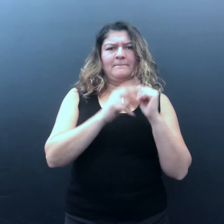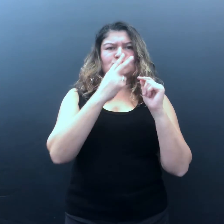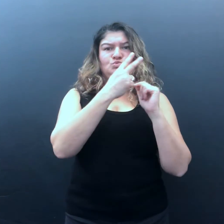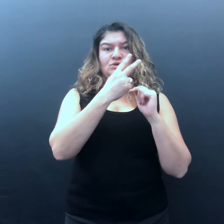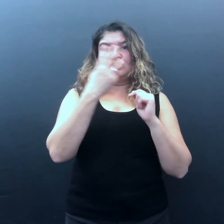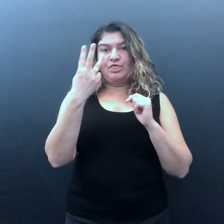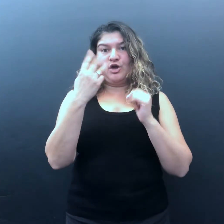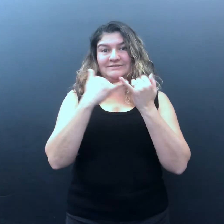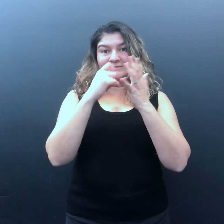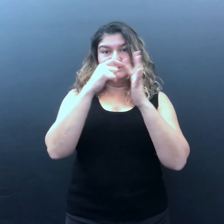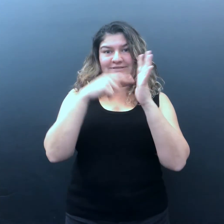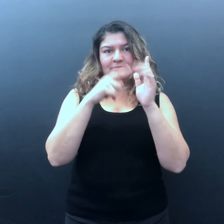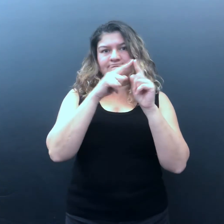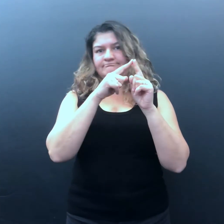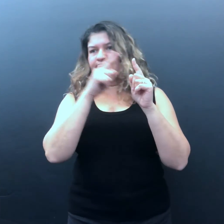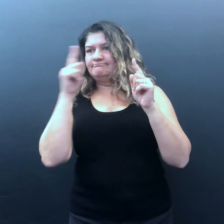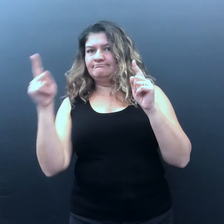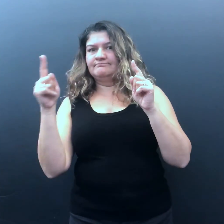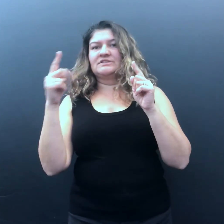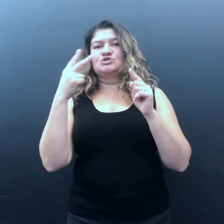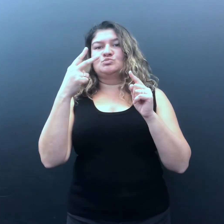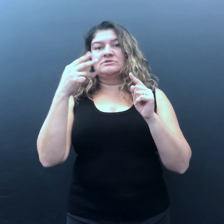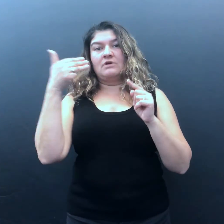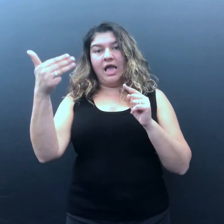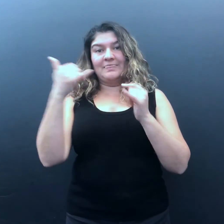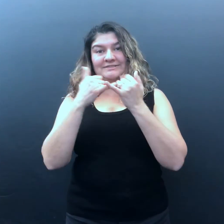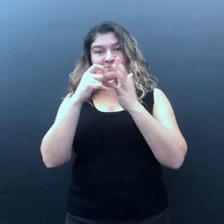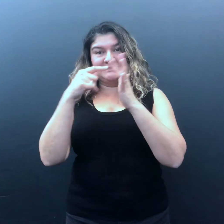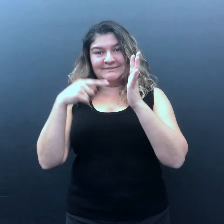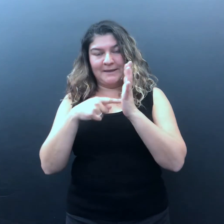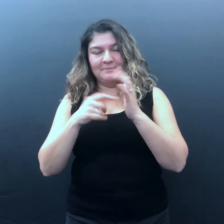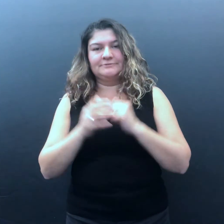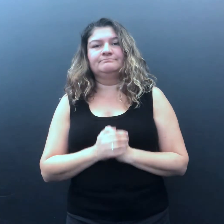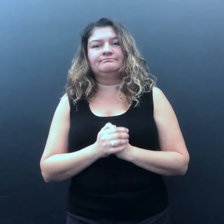The week-long celebrations are on 23rd to 29th September.